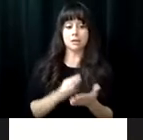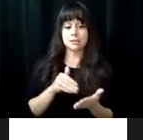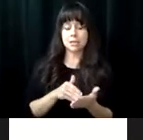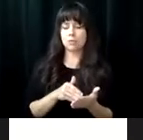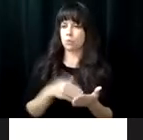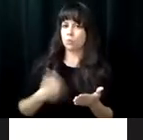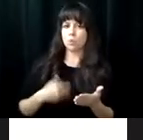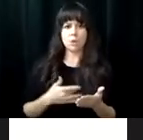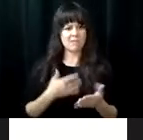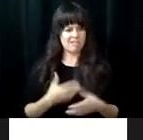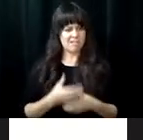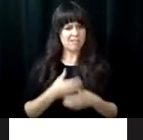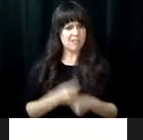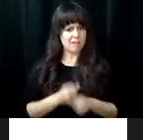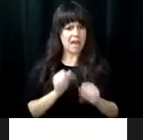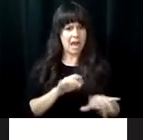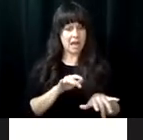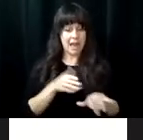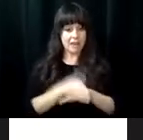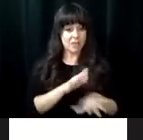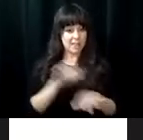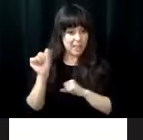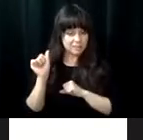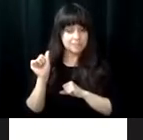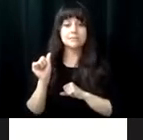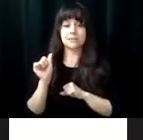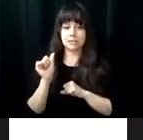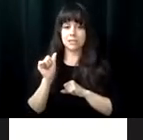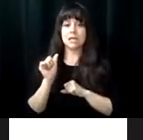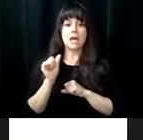life was going to hold for me, but after going to the center, I got a lot